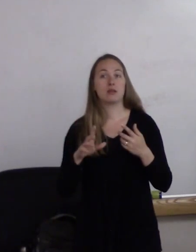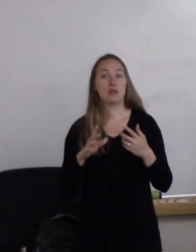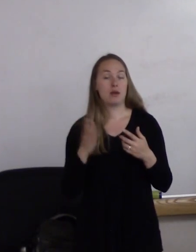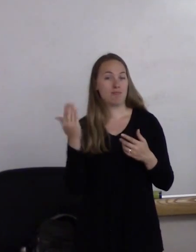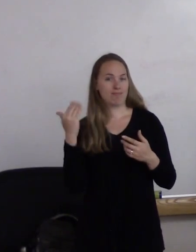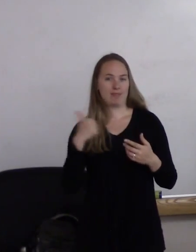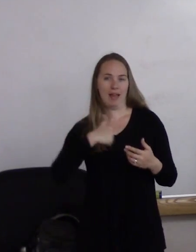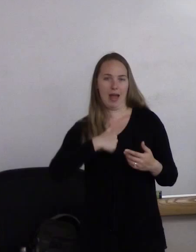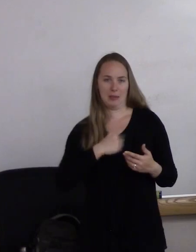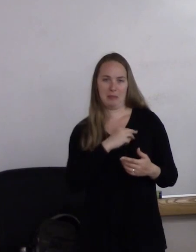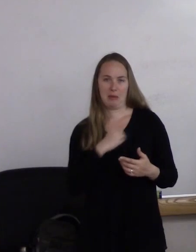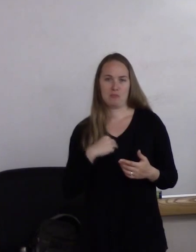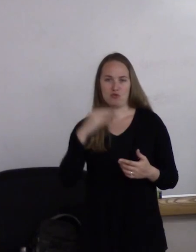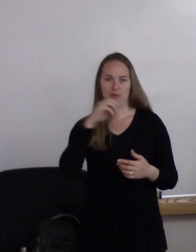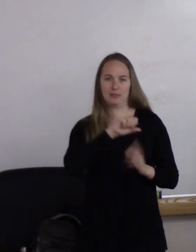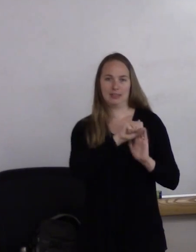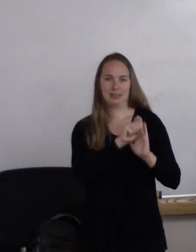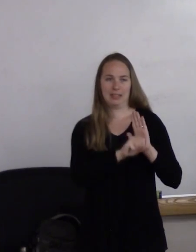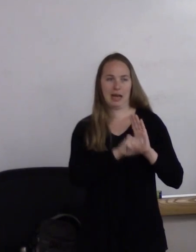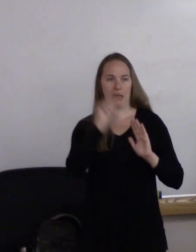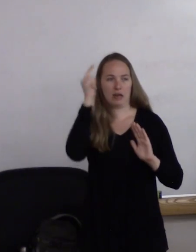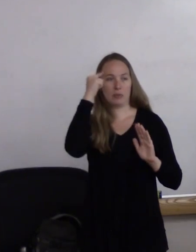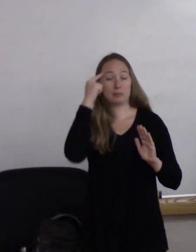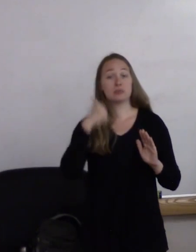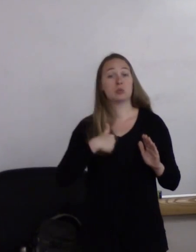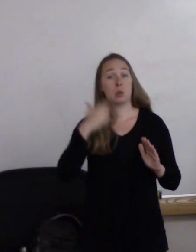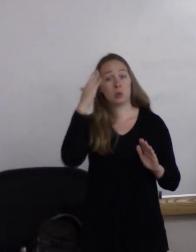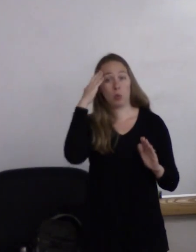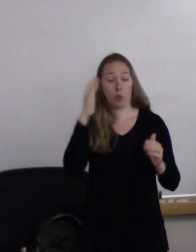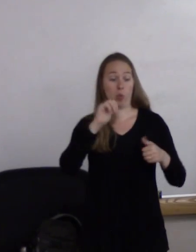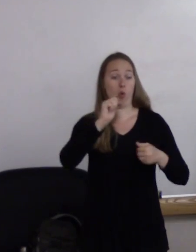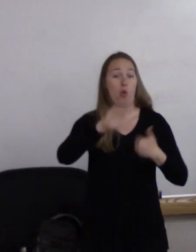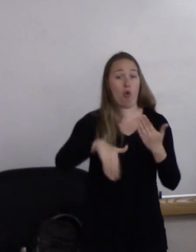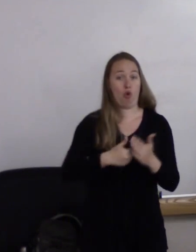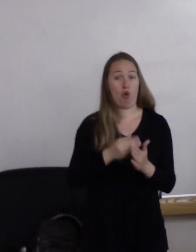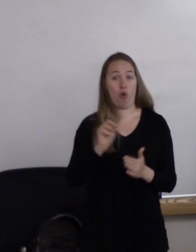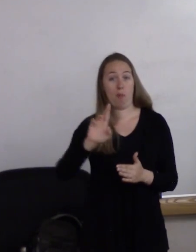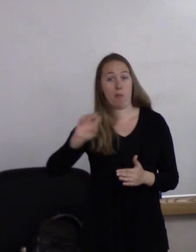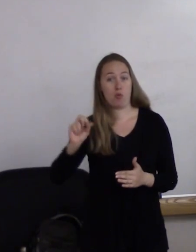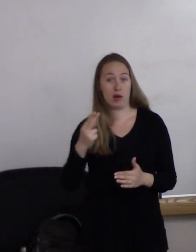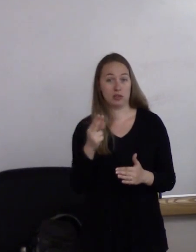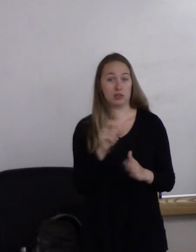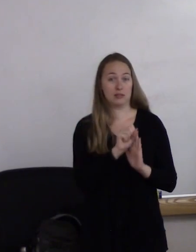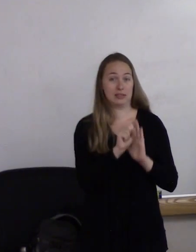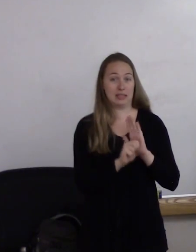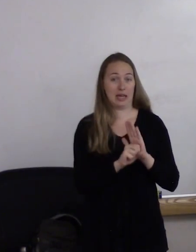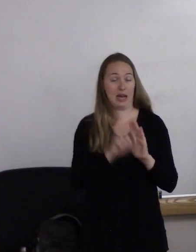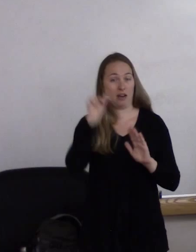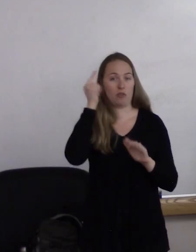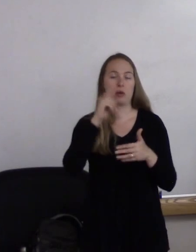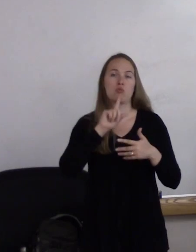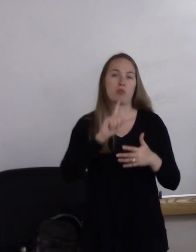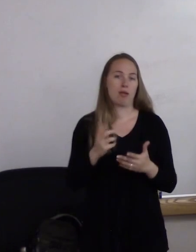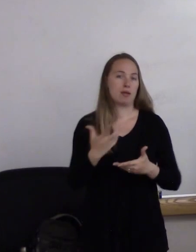I know that all branches of state government are immensely important, including transportation,